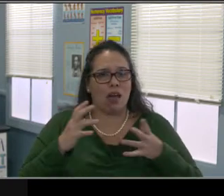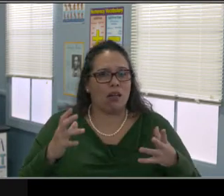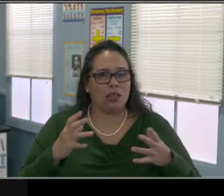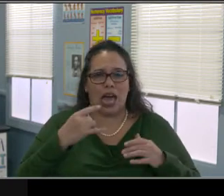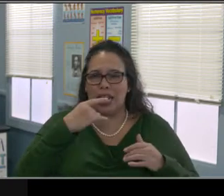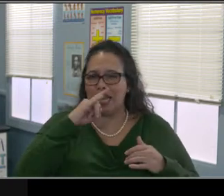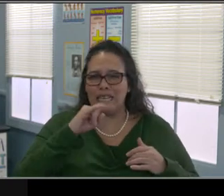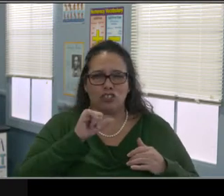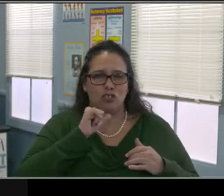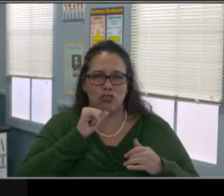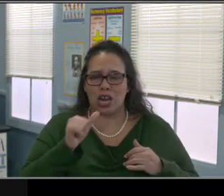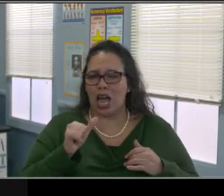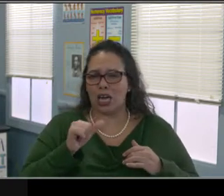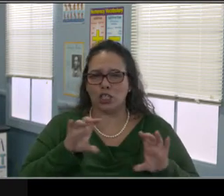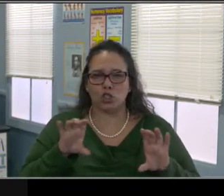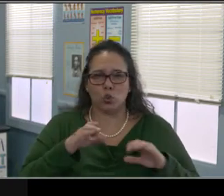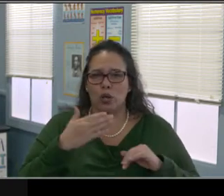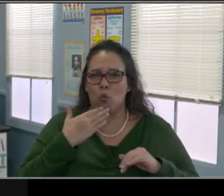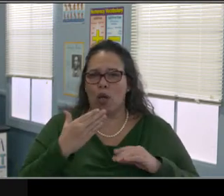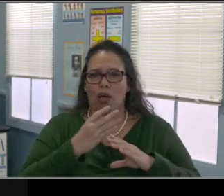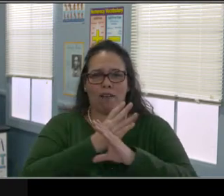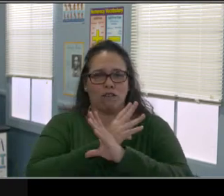and make sure that children are receiving their education.